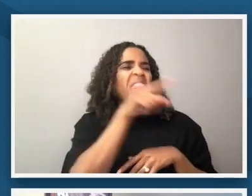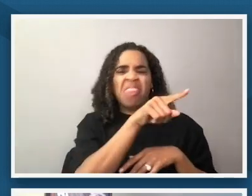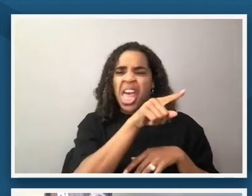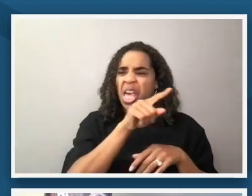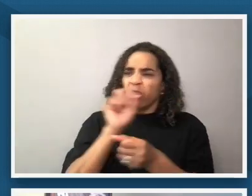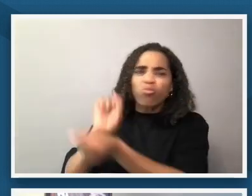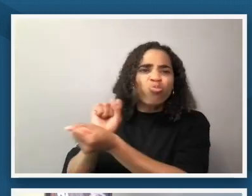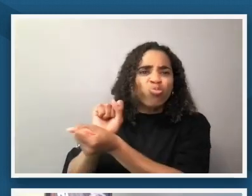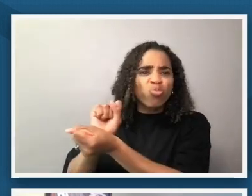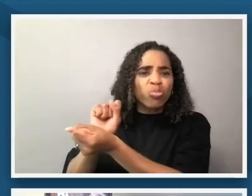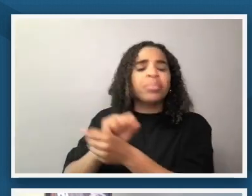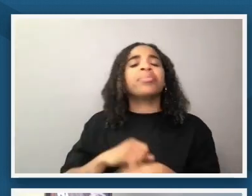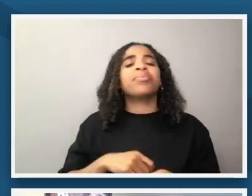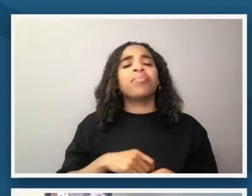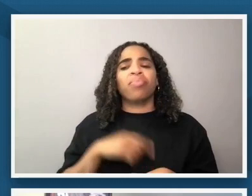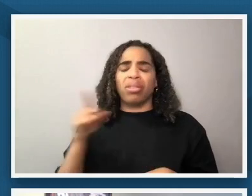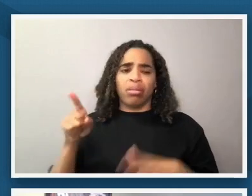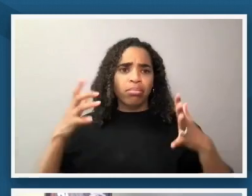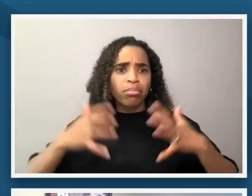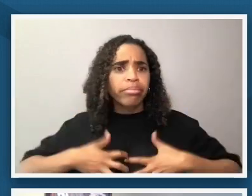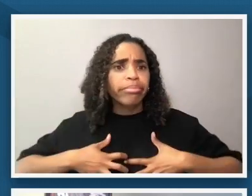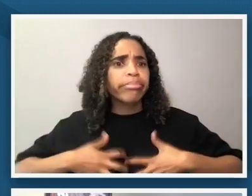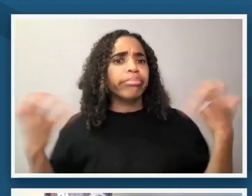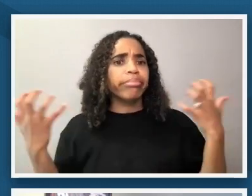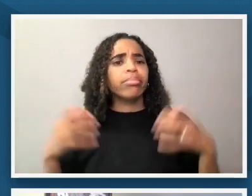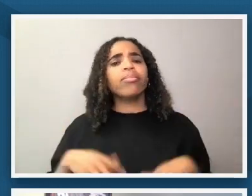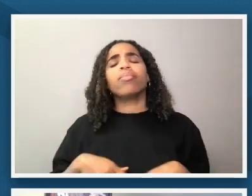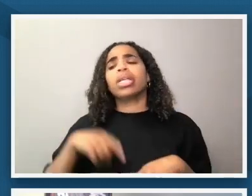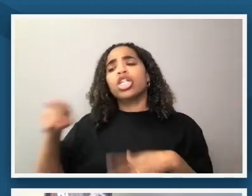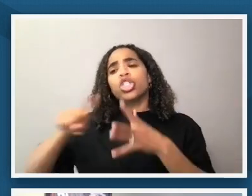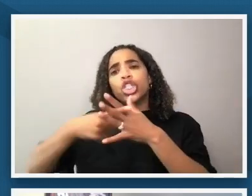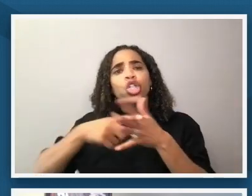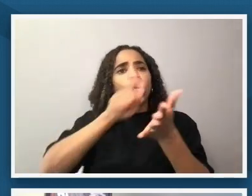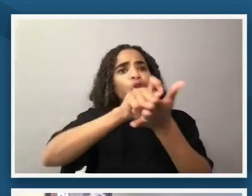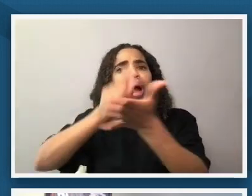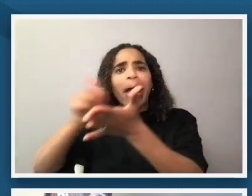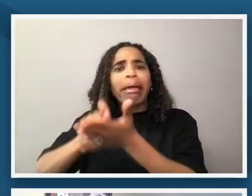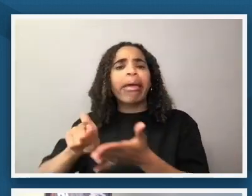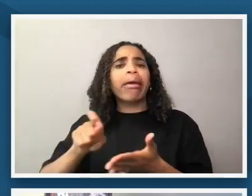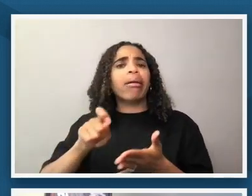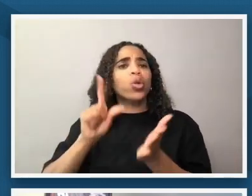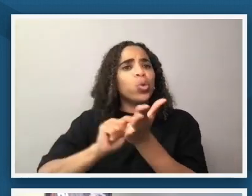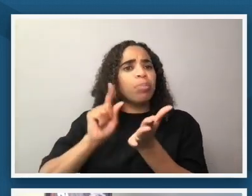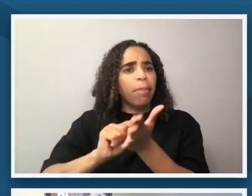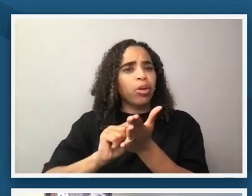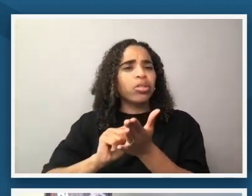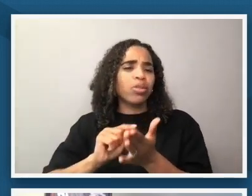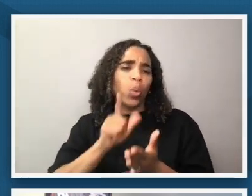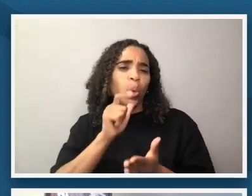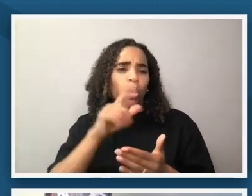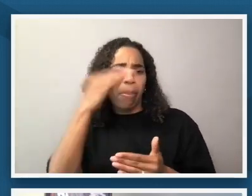to begin contributing articles to black-owned newspapers